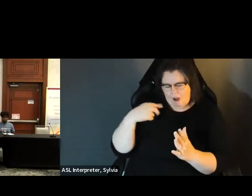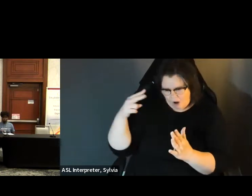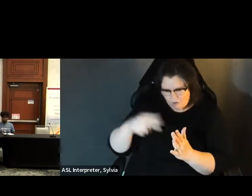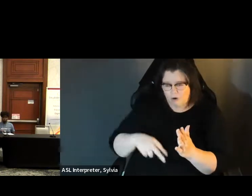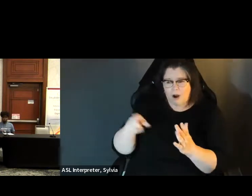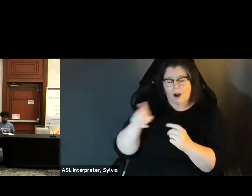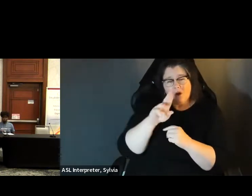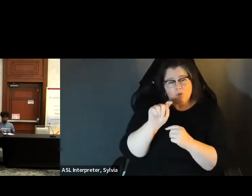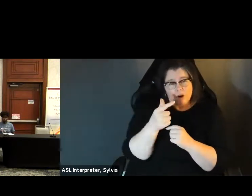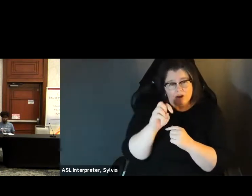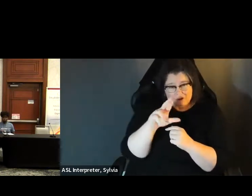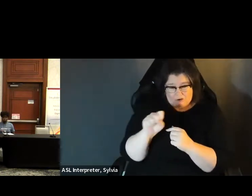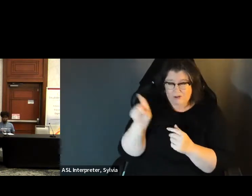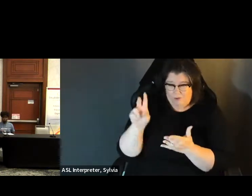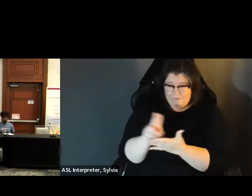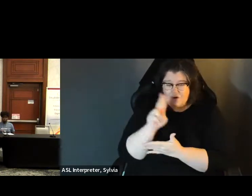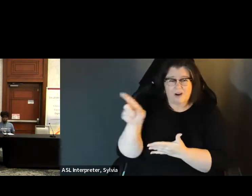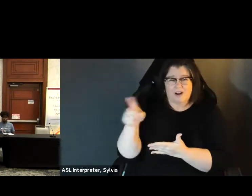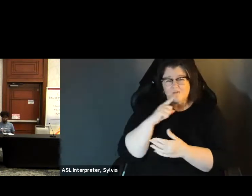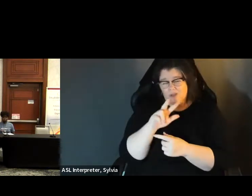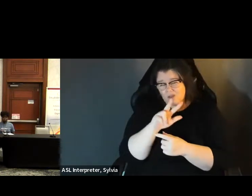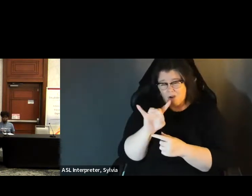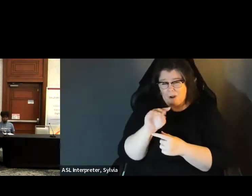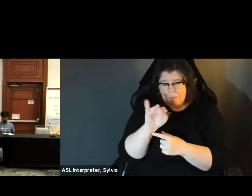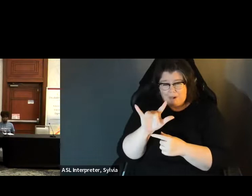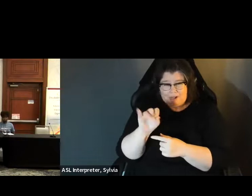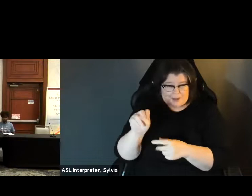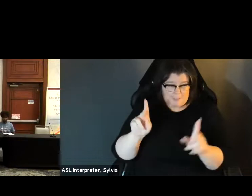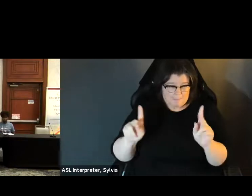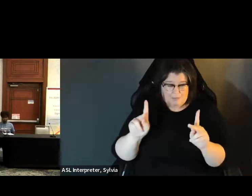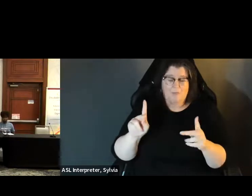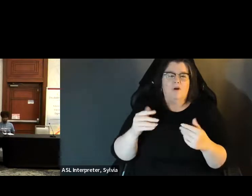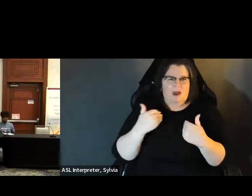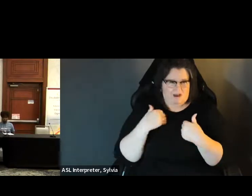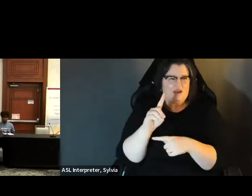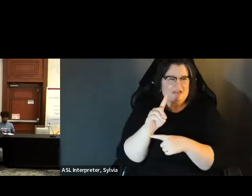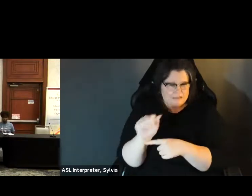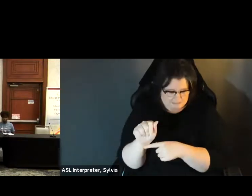far better than I would, but from the study from Rutgers university, it mentioned there were 38 million voters with